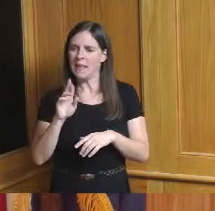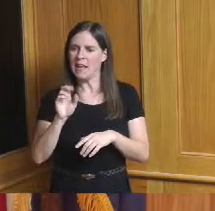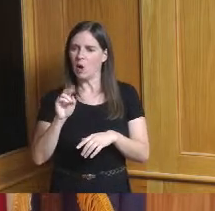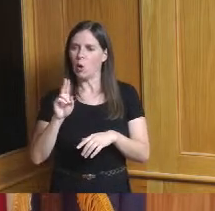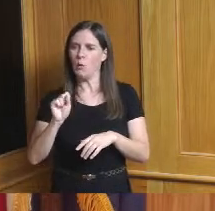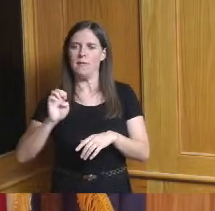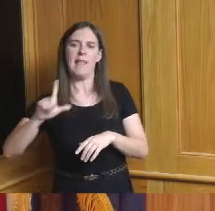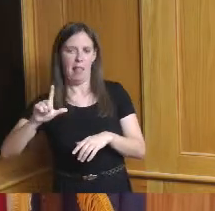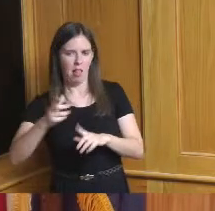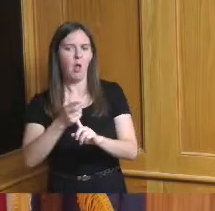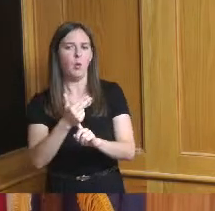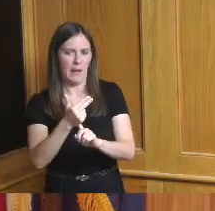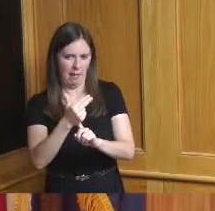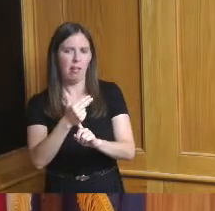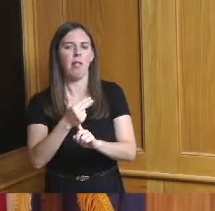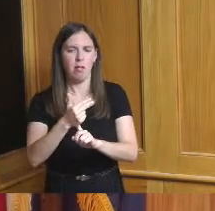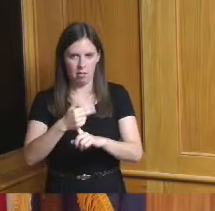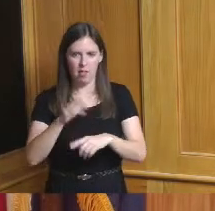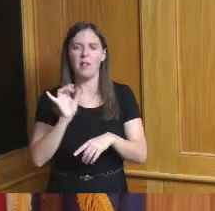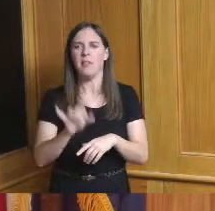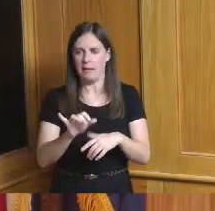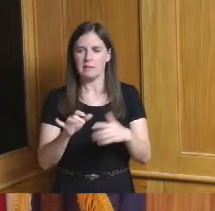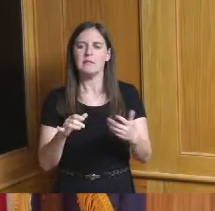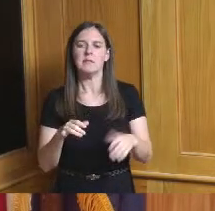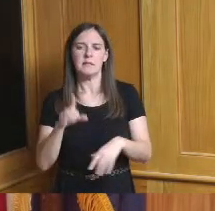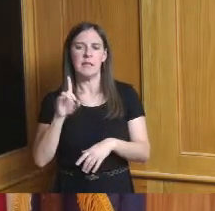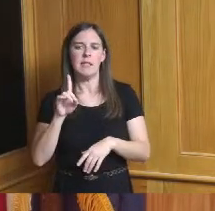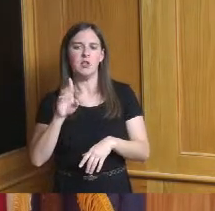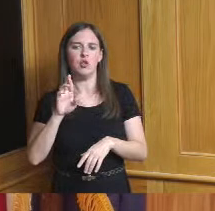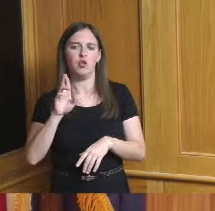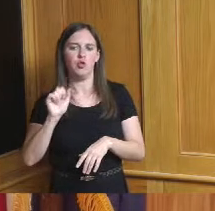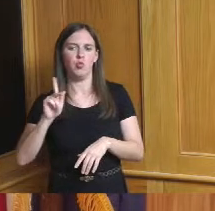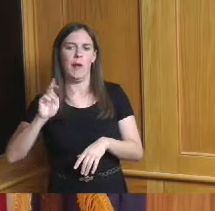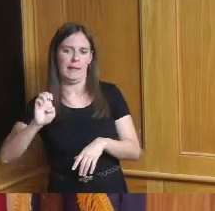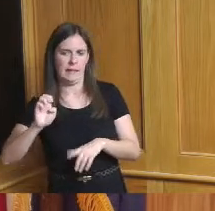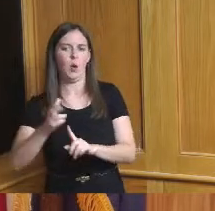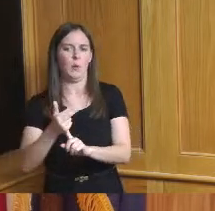the port authority came to buy you know I got a lot of calls from people asking if somebody's